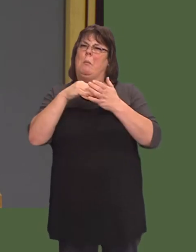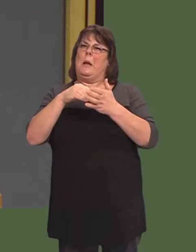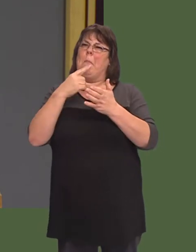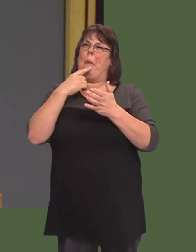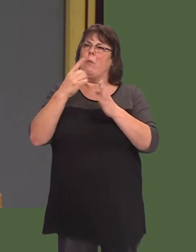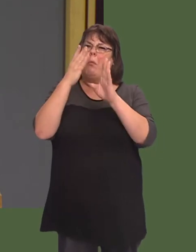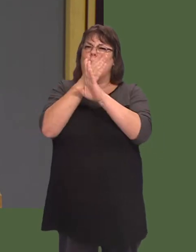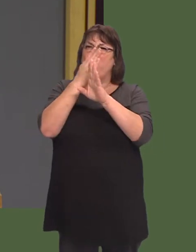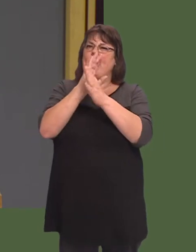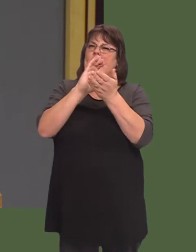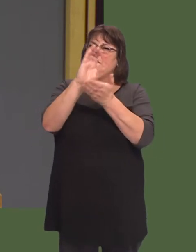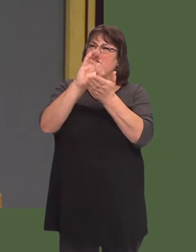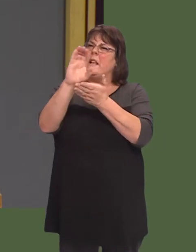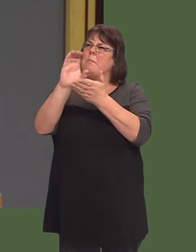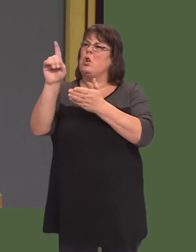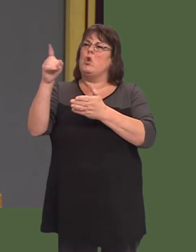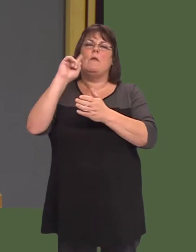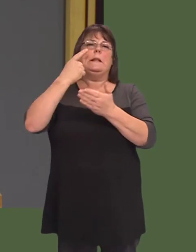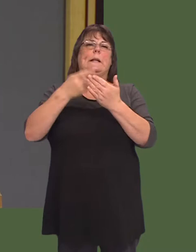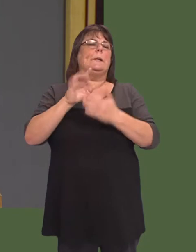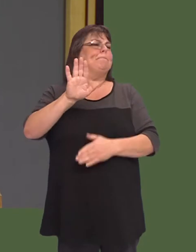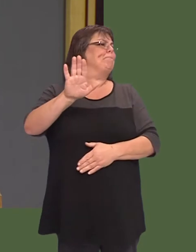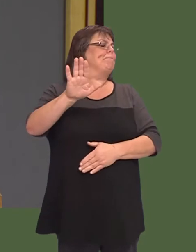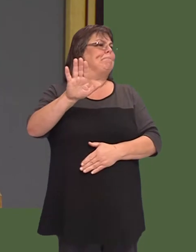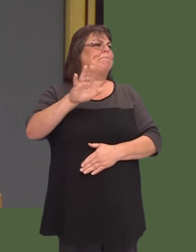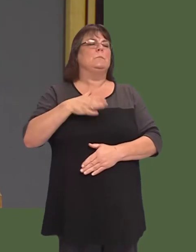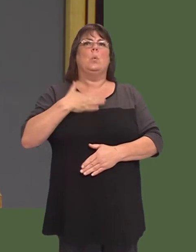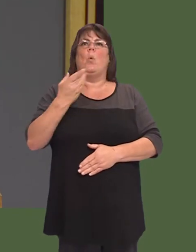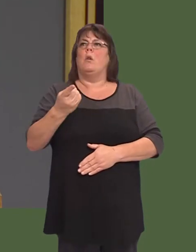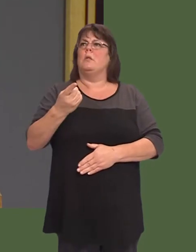of millions of pounds of private investment where the Governmentís only liability was